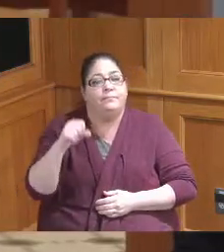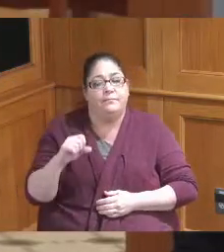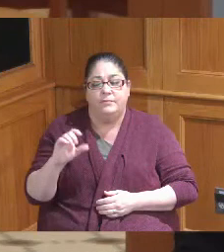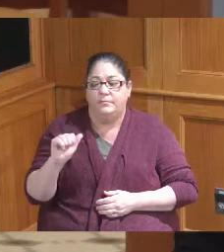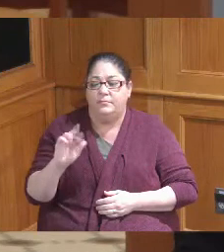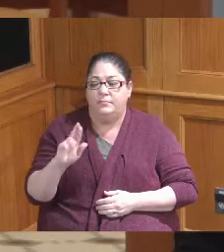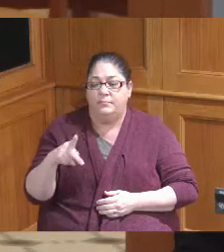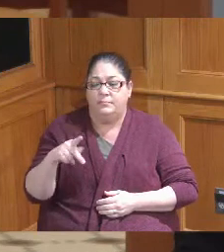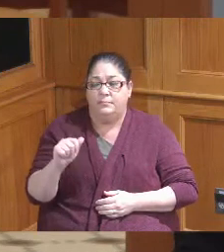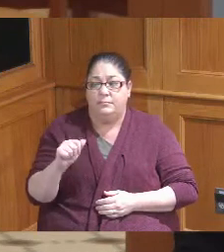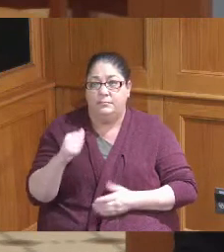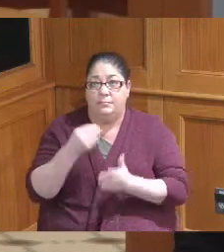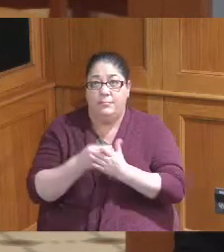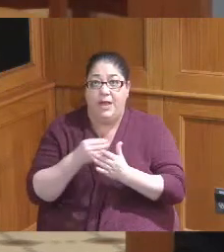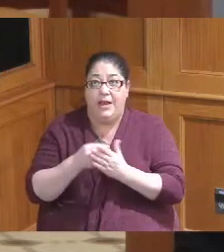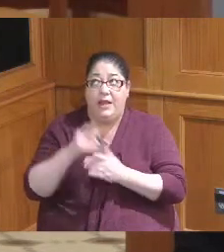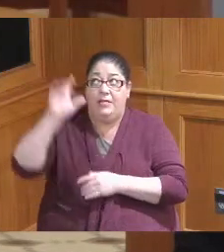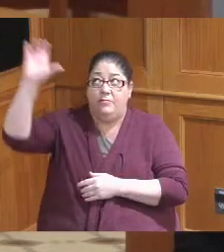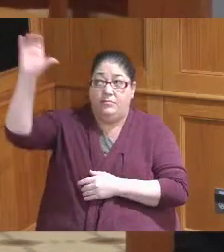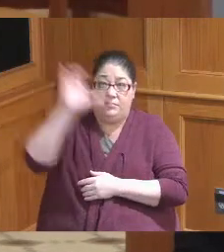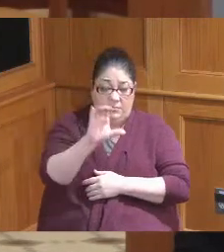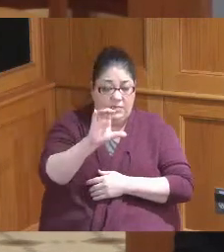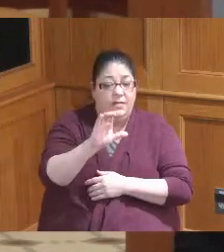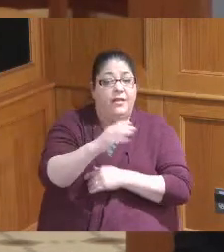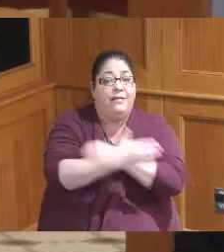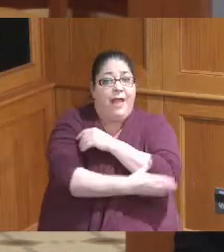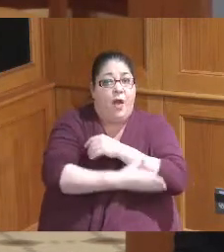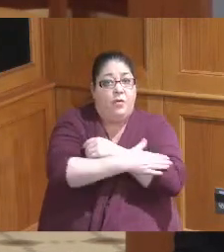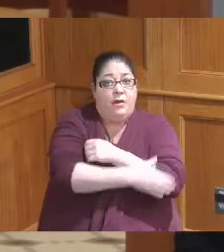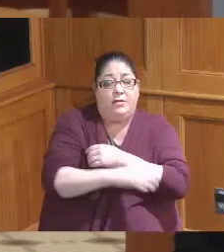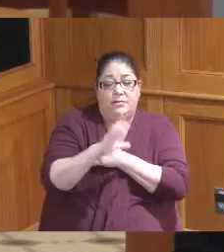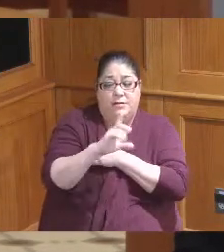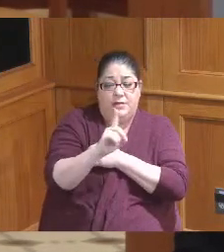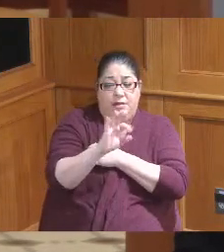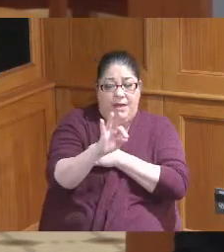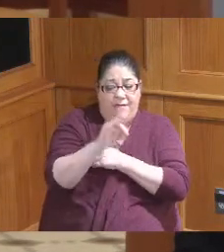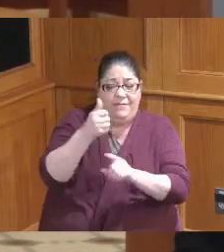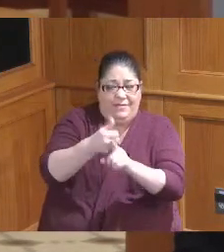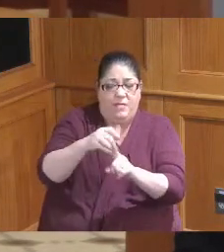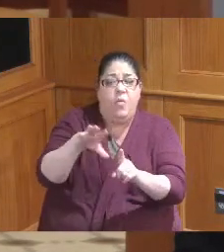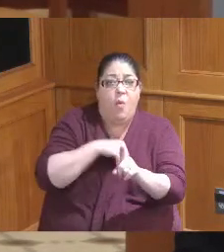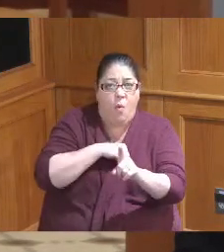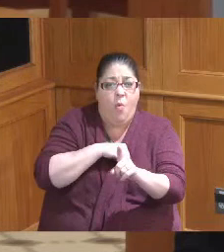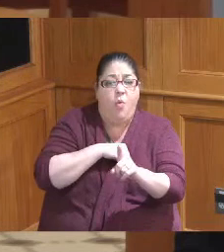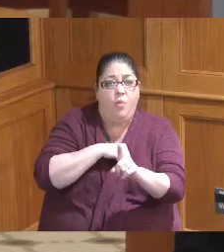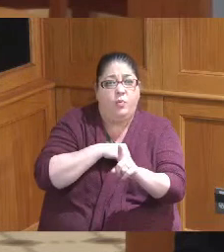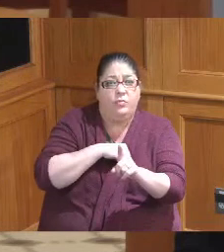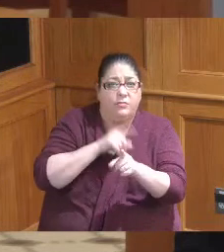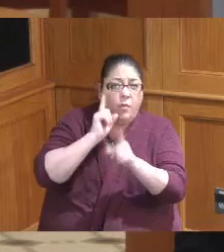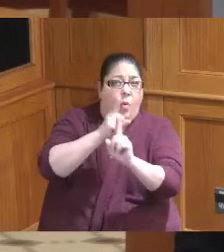that came to the county and now is at CDF had its own strings and goals attached to it more for the